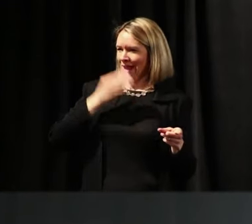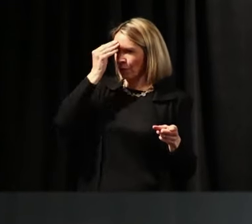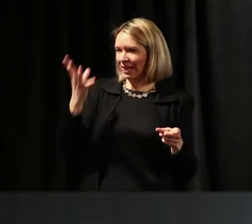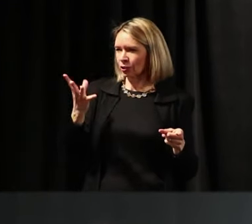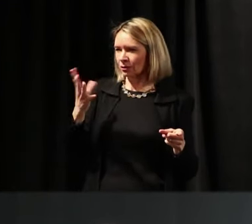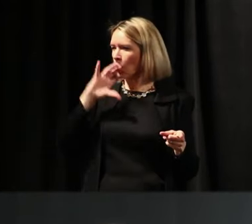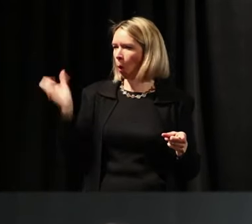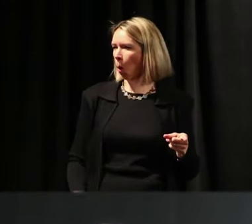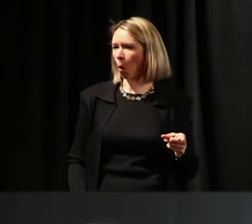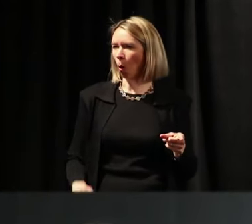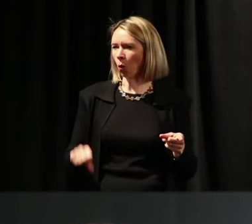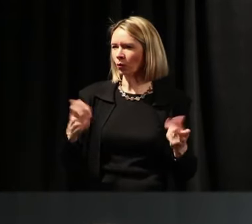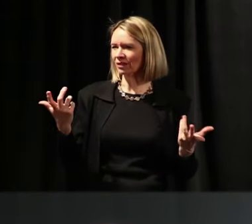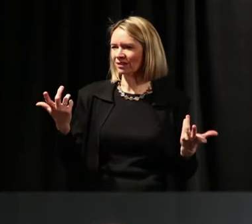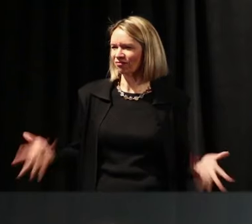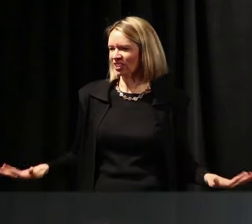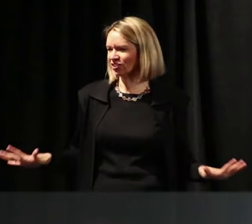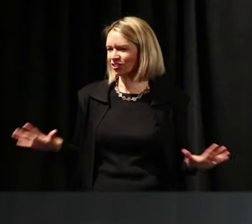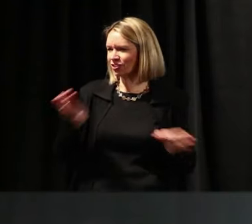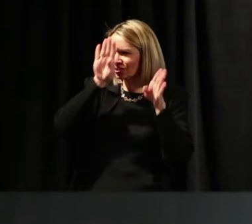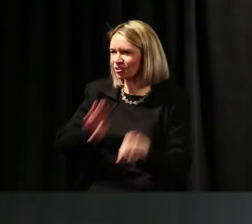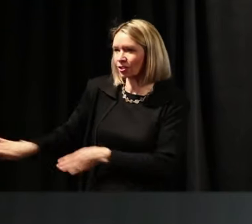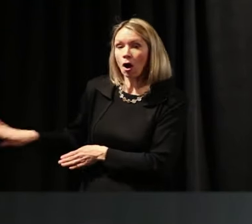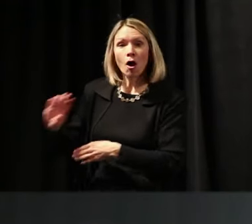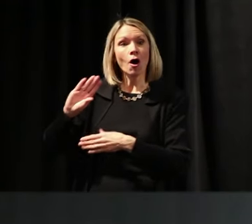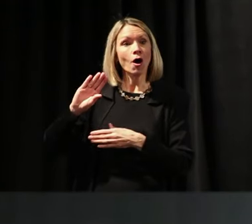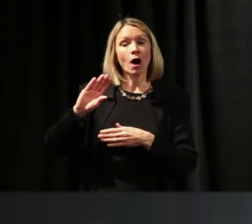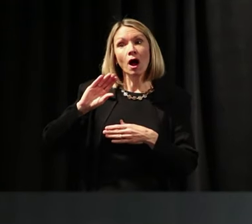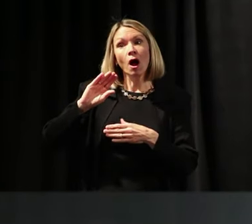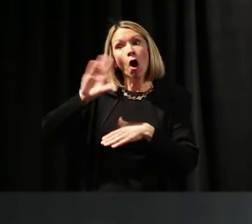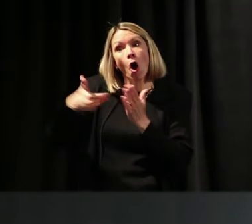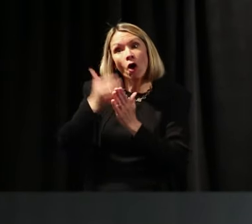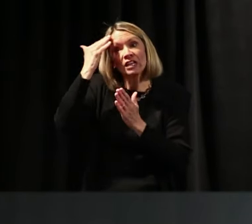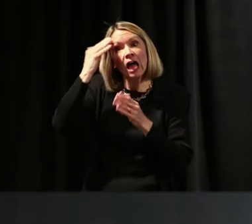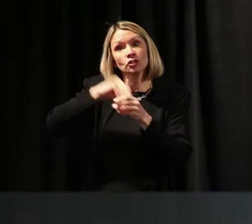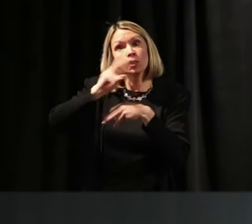Do you know that all the knowledge in the world is doubling every 18 months?